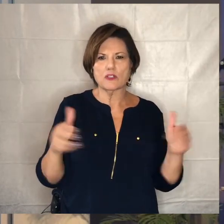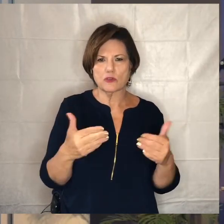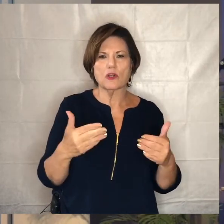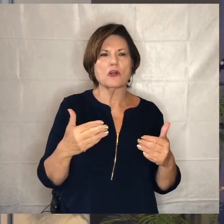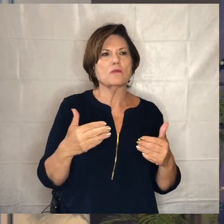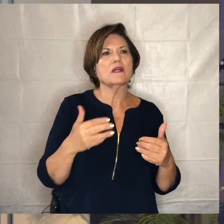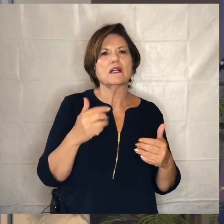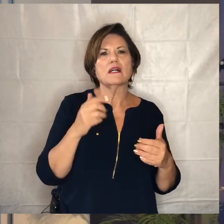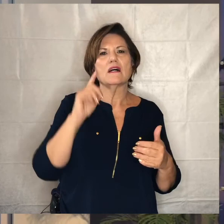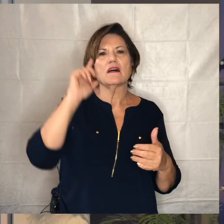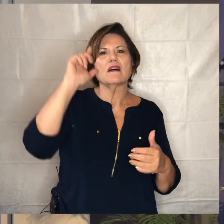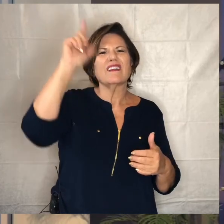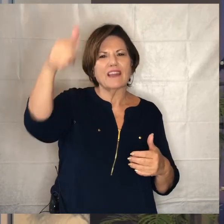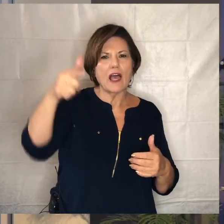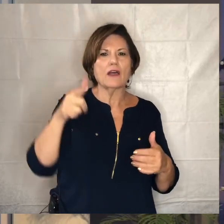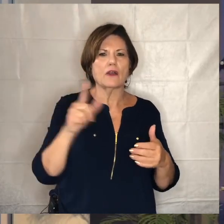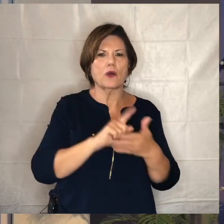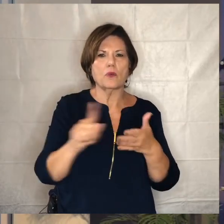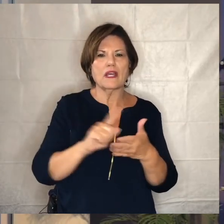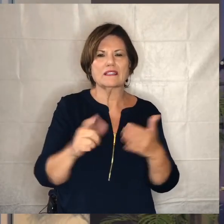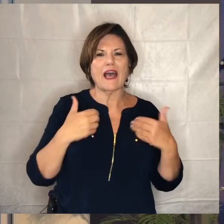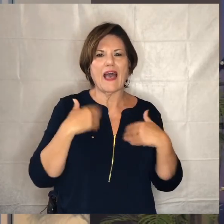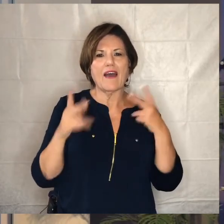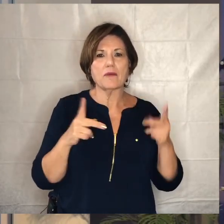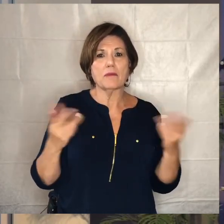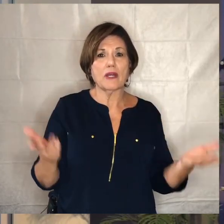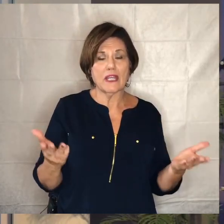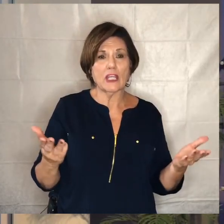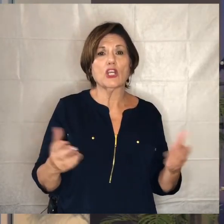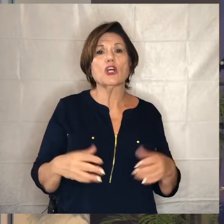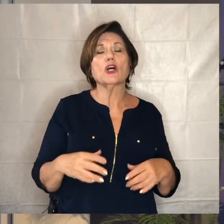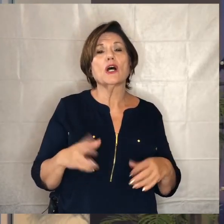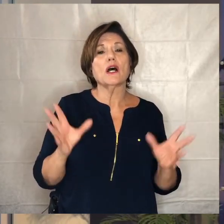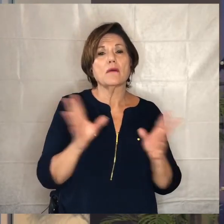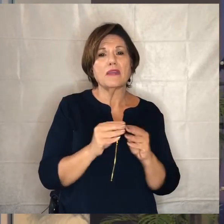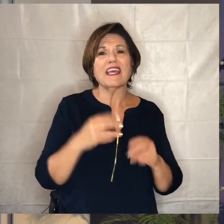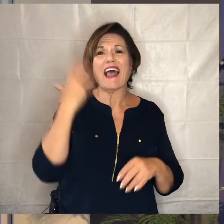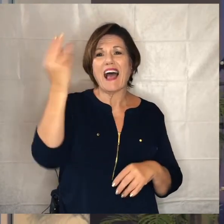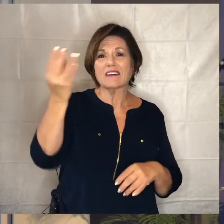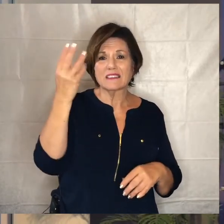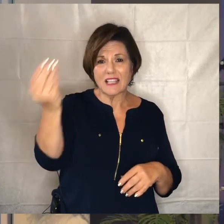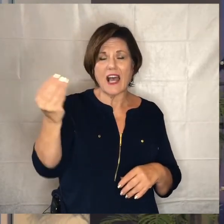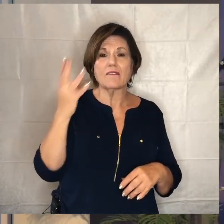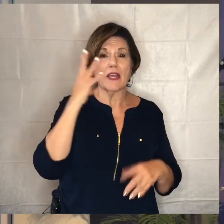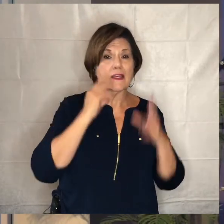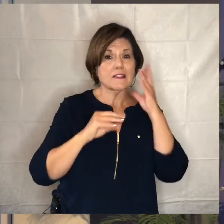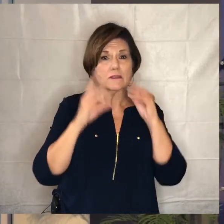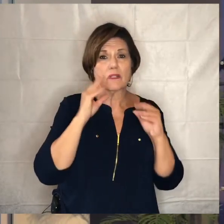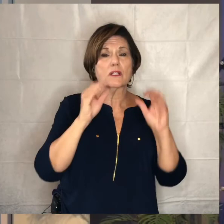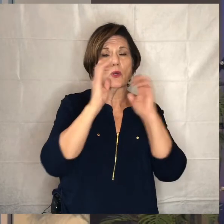couple of weeks for us to be able to have people on campus gathered outdoors and be able to experience the worship experience